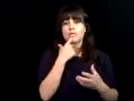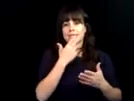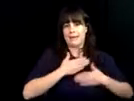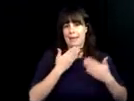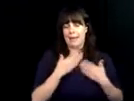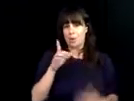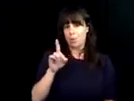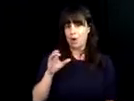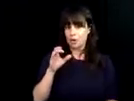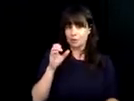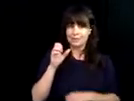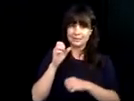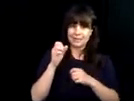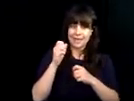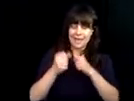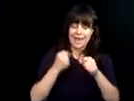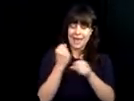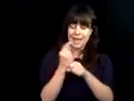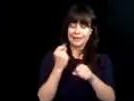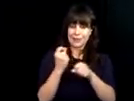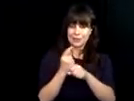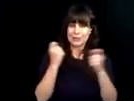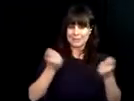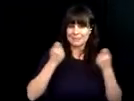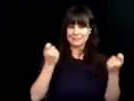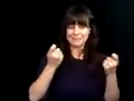many more. >> I'm Chris, director at